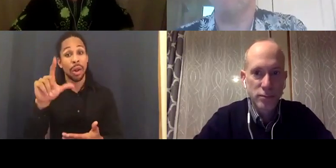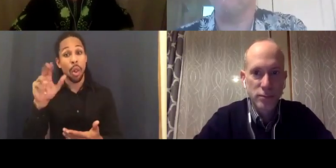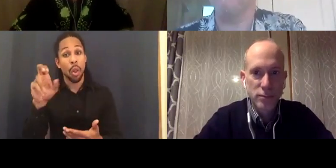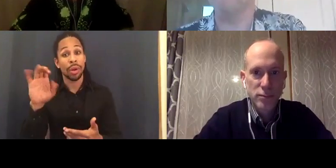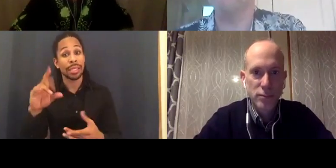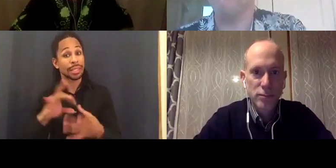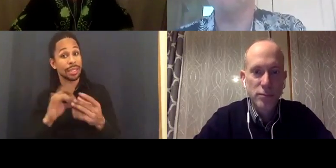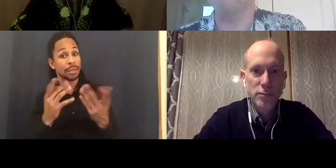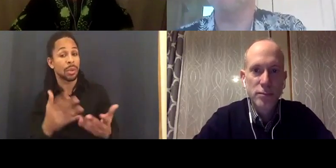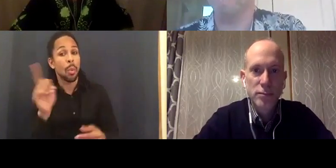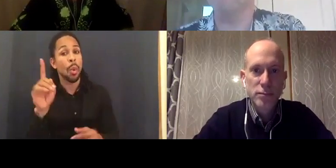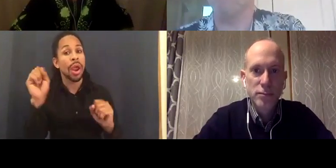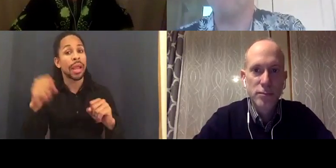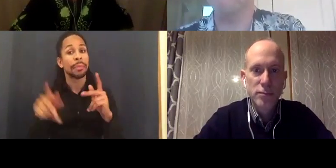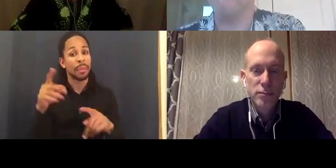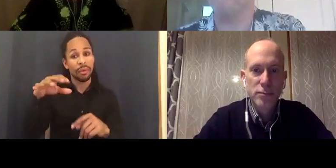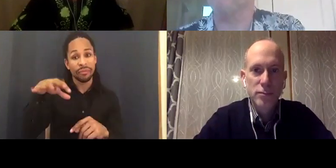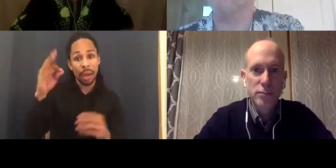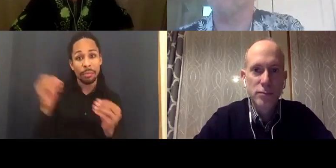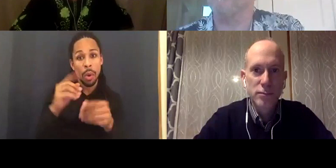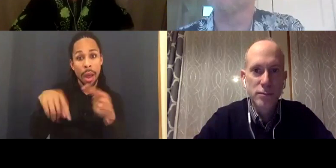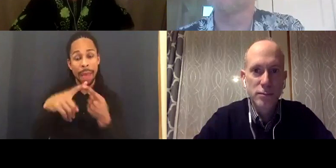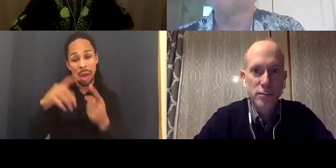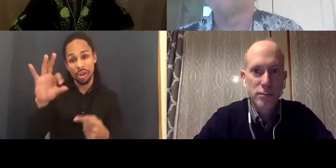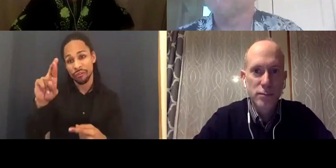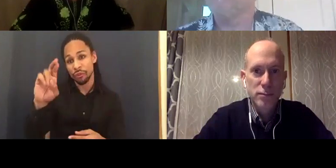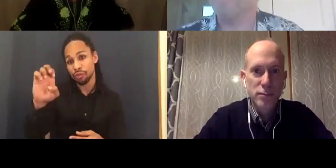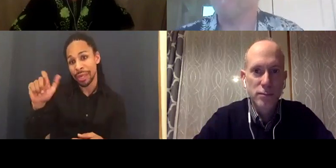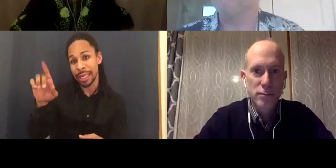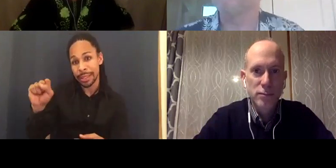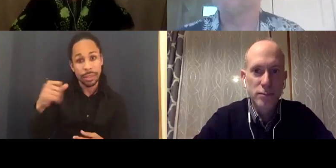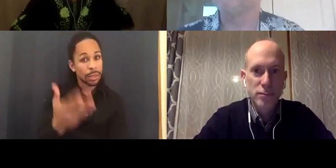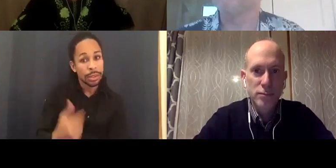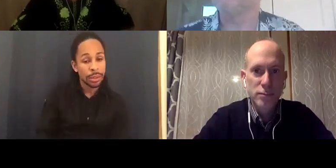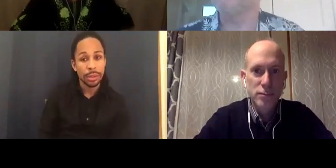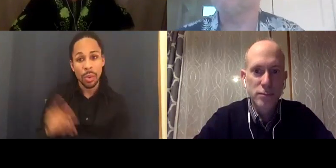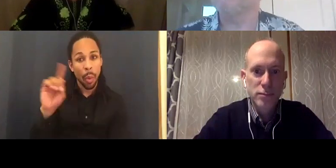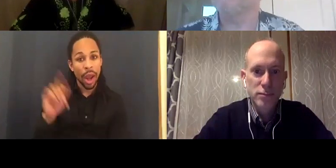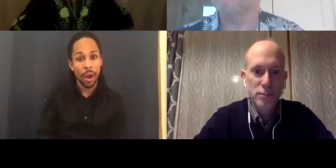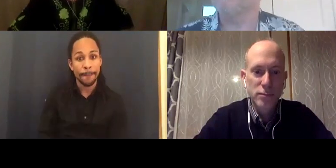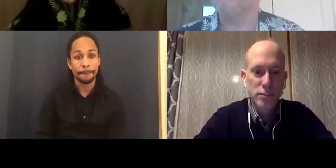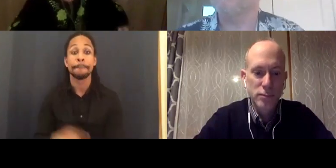the film? I want to give you a CHOONS to send them to a website or wherever. SALOME CHASNOFF: Two spots.